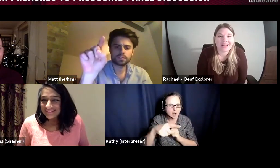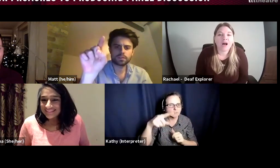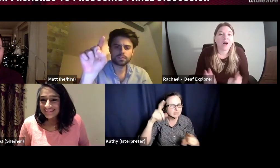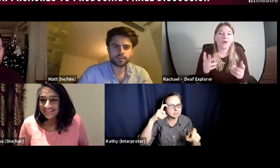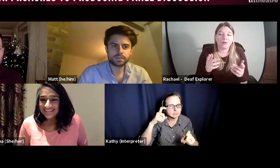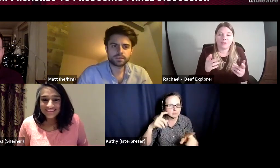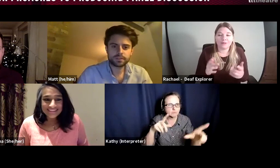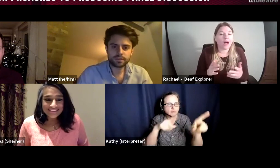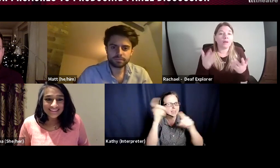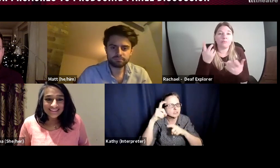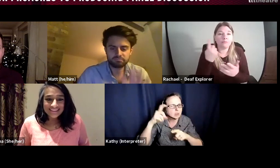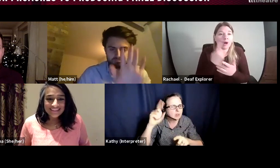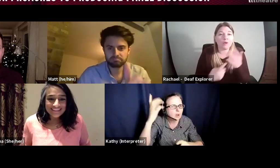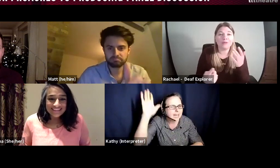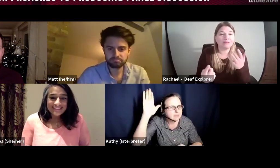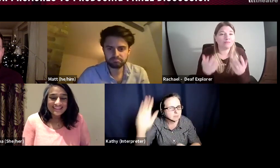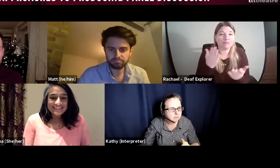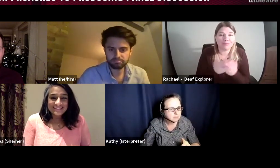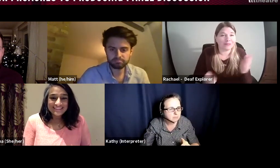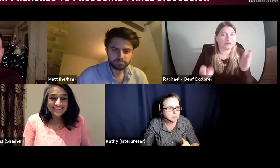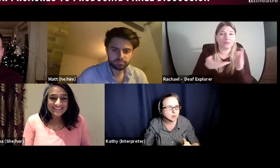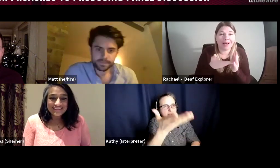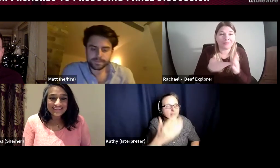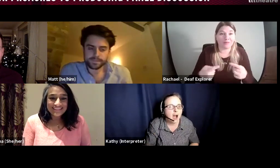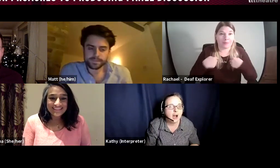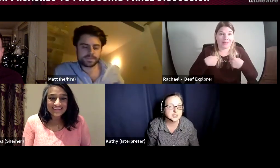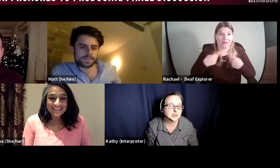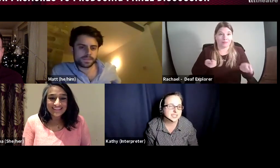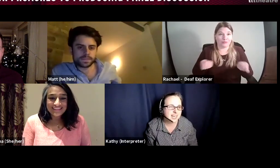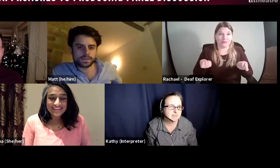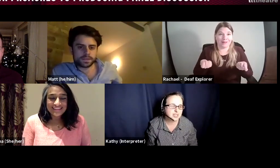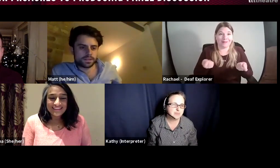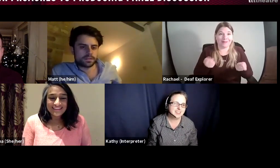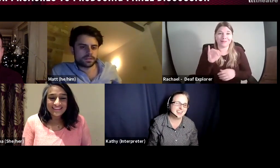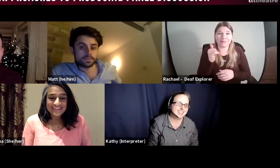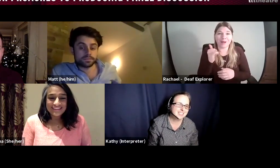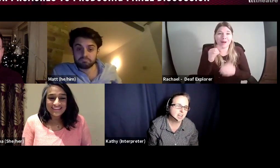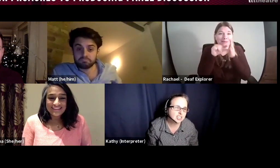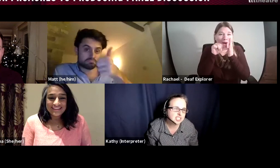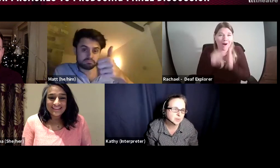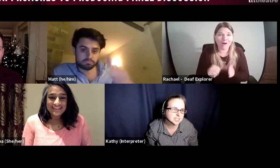Oh Rachael? Was that your hand up. RACHAEL: Sorry to jump in there, I just wanted to